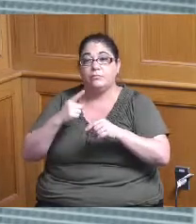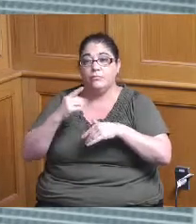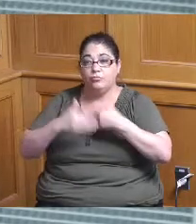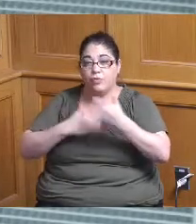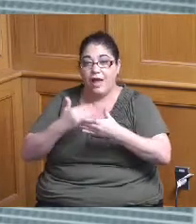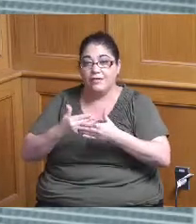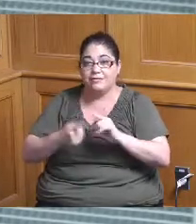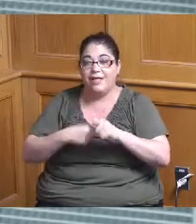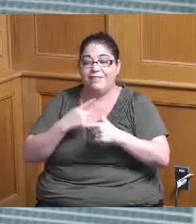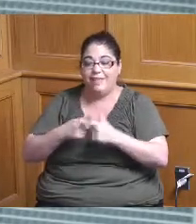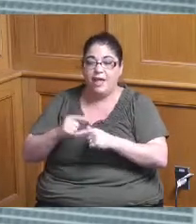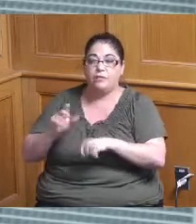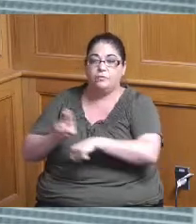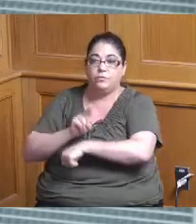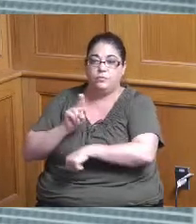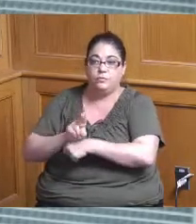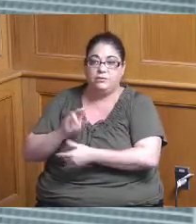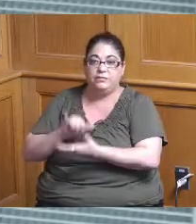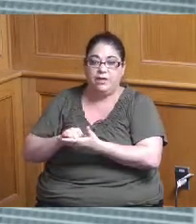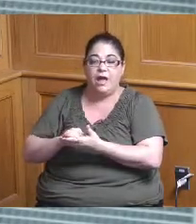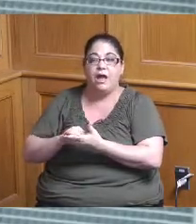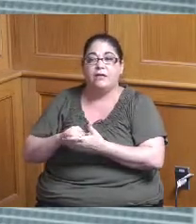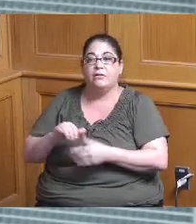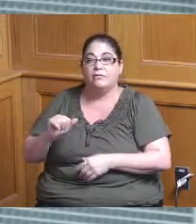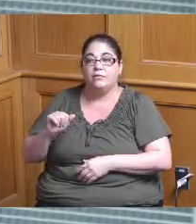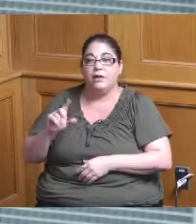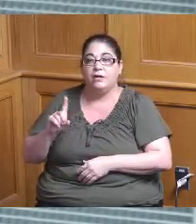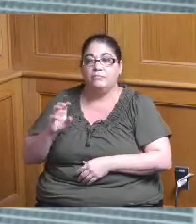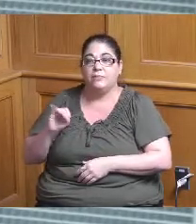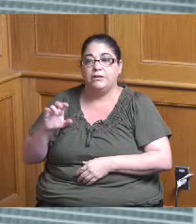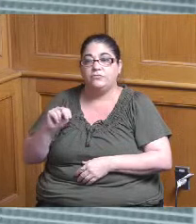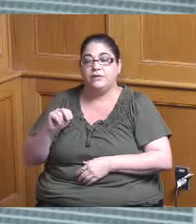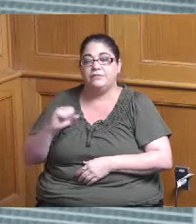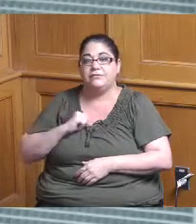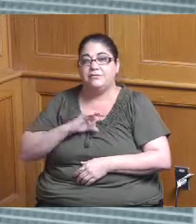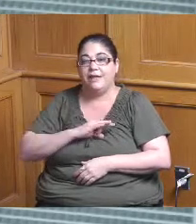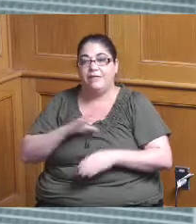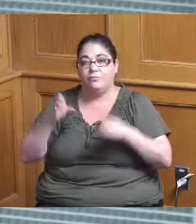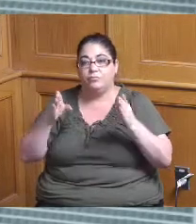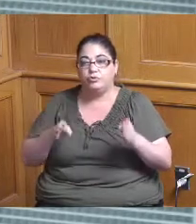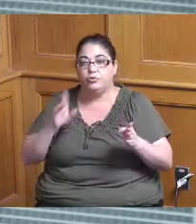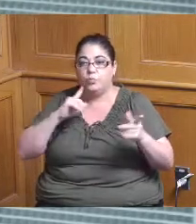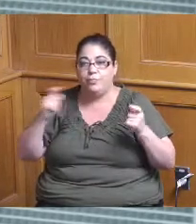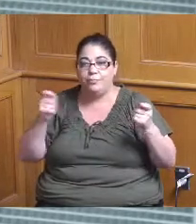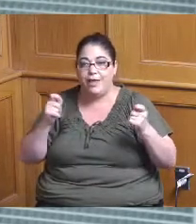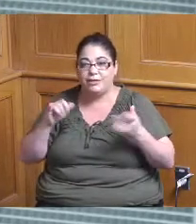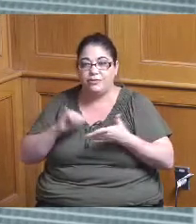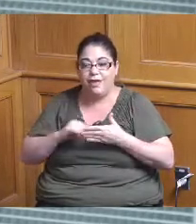at our you know an administrative staff member for MSD would be managing that going forward so